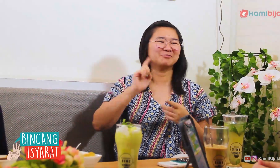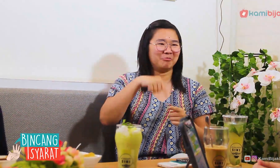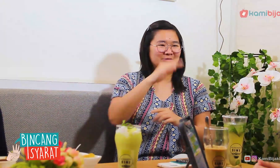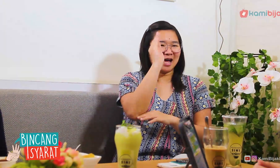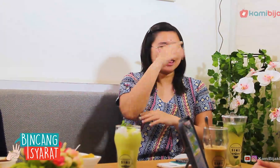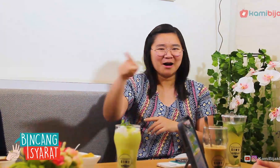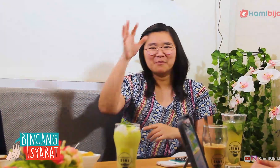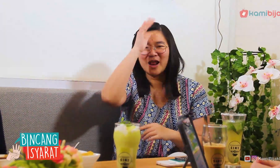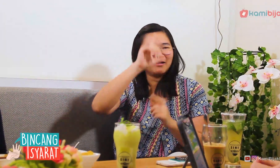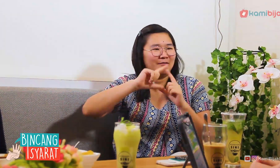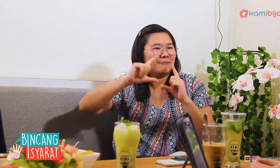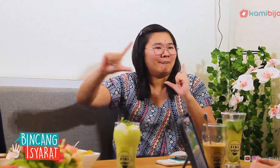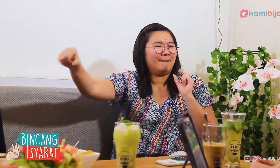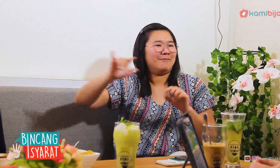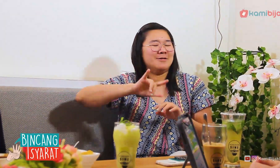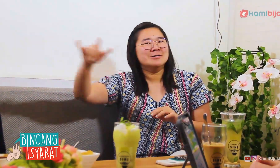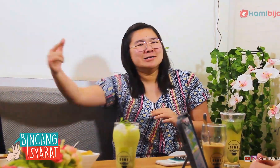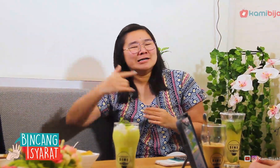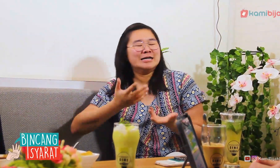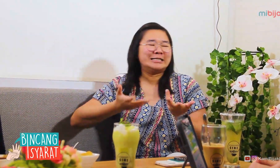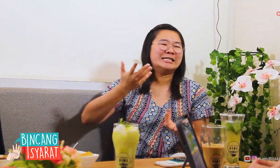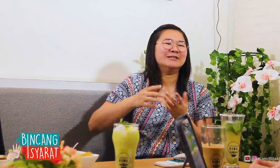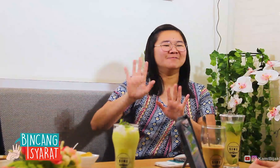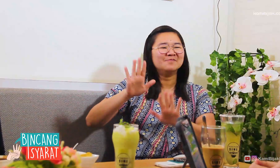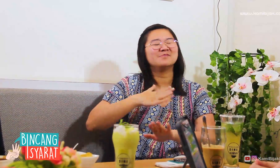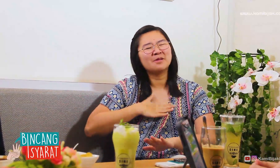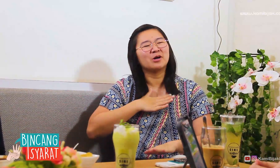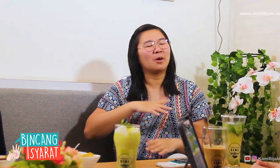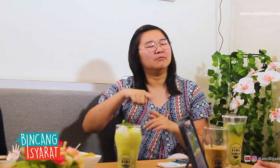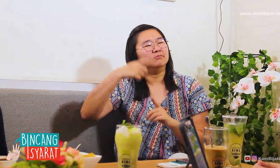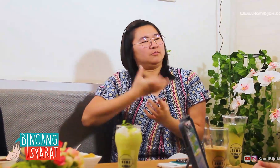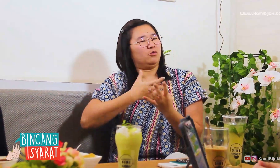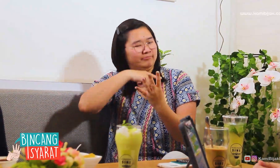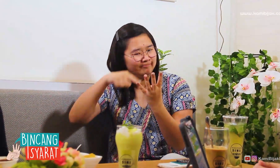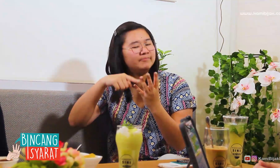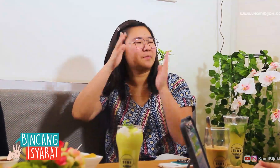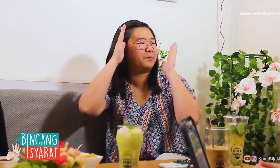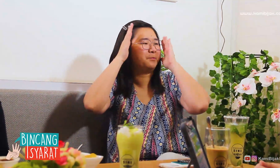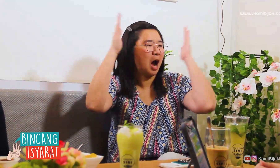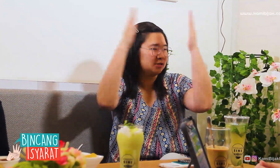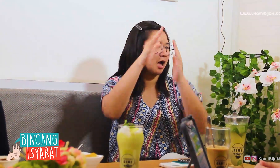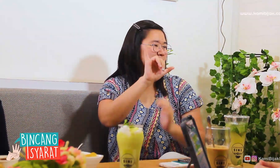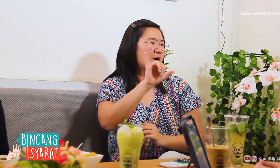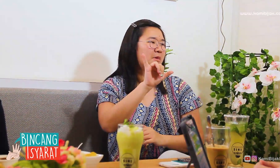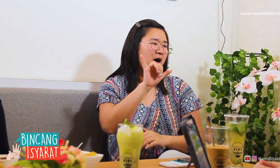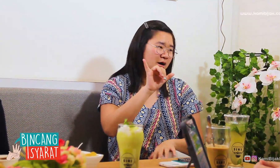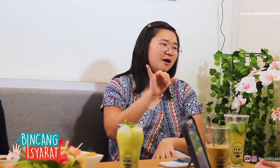but because the distance between Jakarta and Bali is far, the process is slow. And it will also be opened in Makassar.